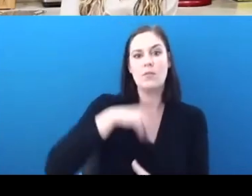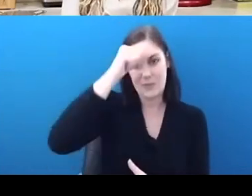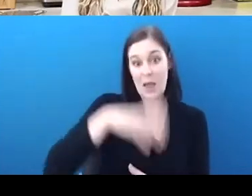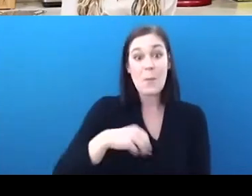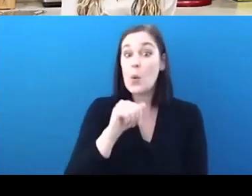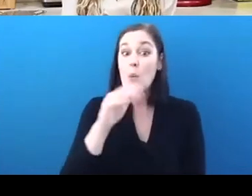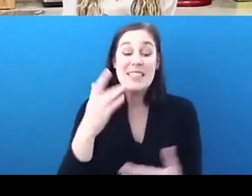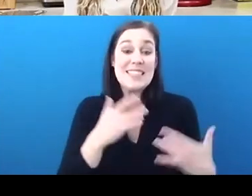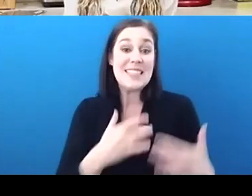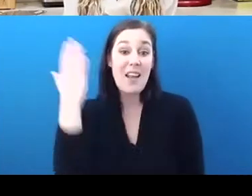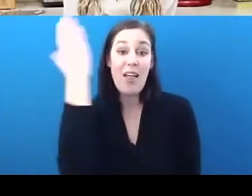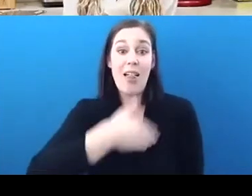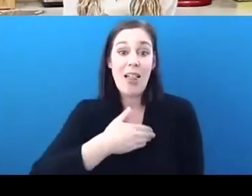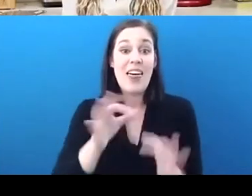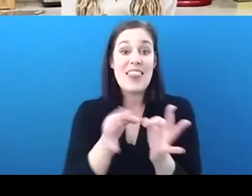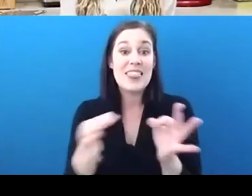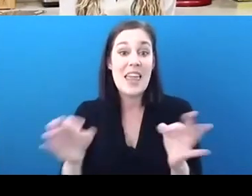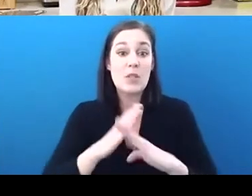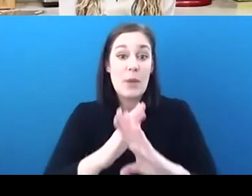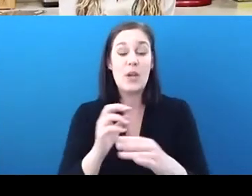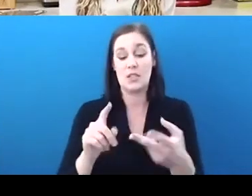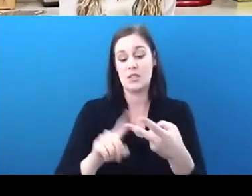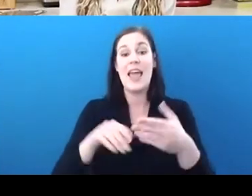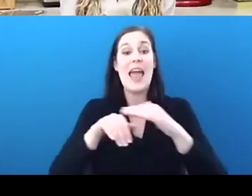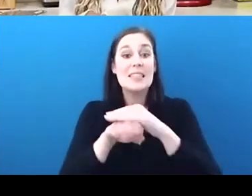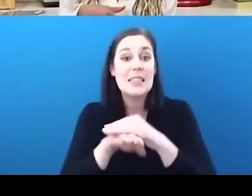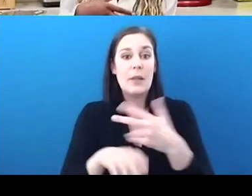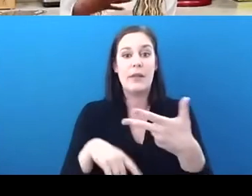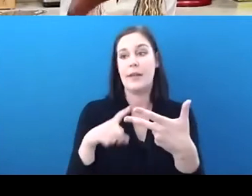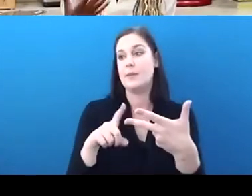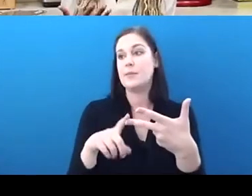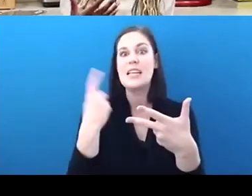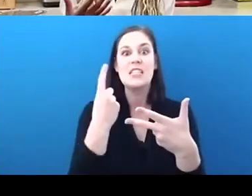think about language barriers. We don't think about someone that's hard of hearing or deaf,